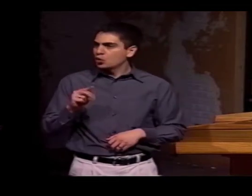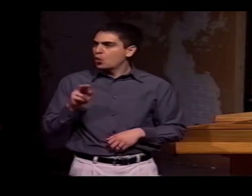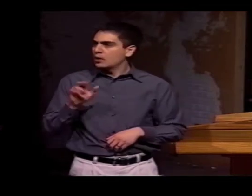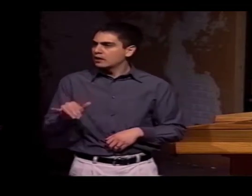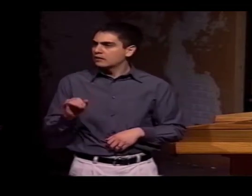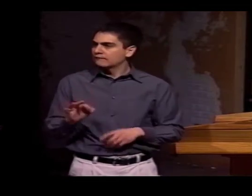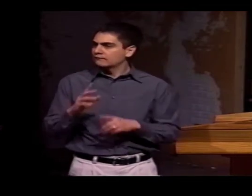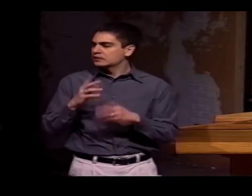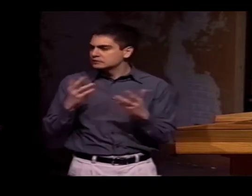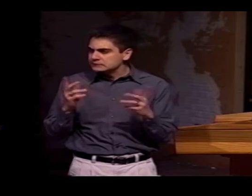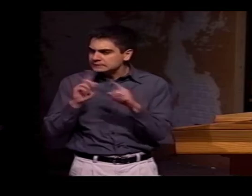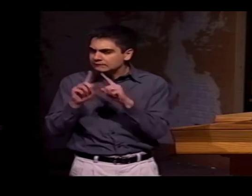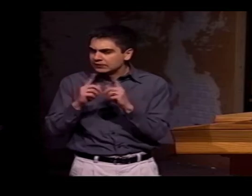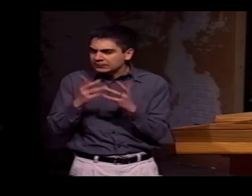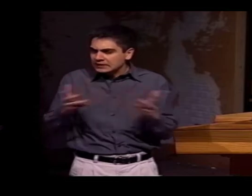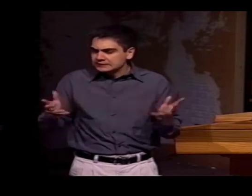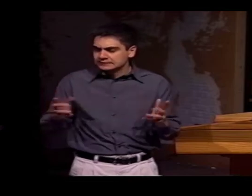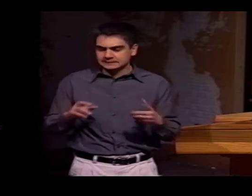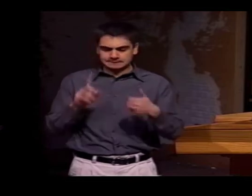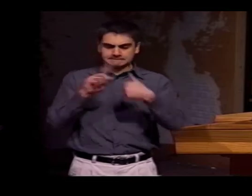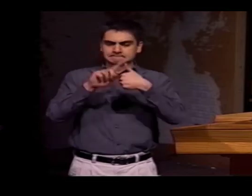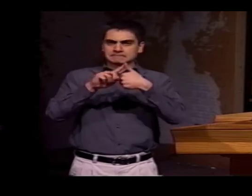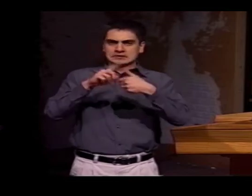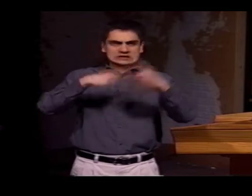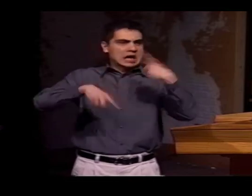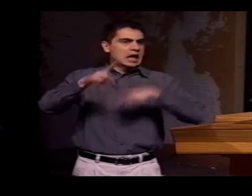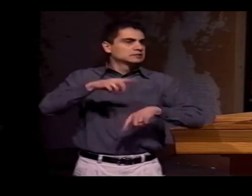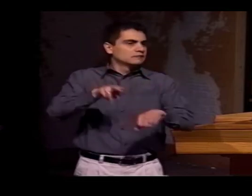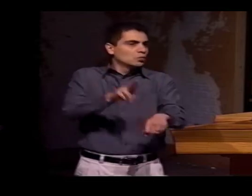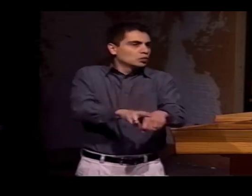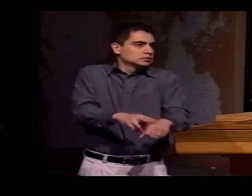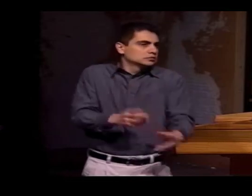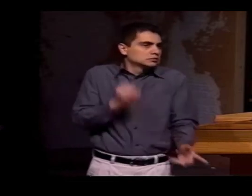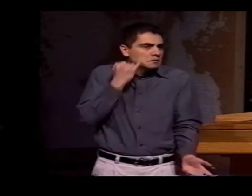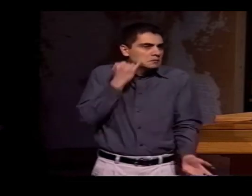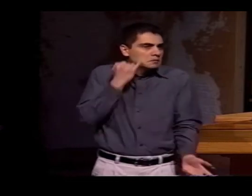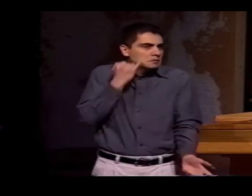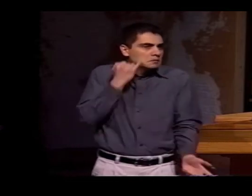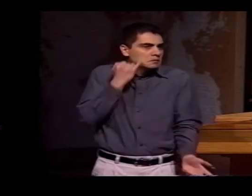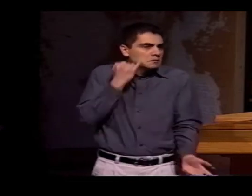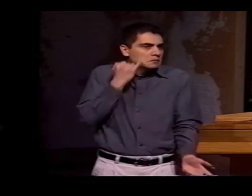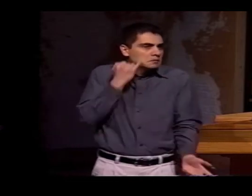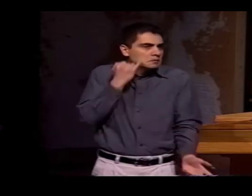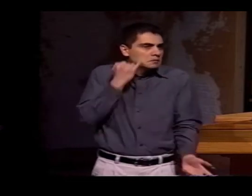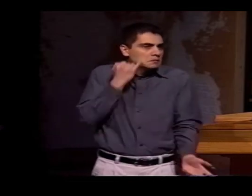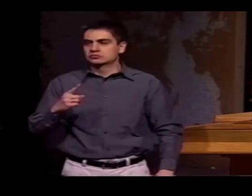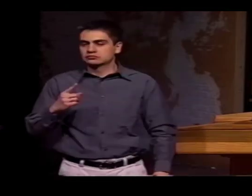I DECIDED I NEEDED TO ESTABLISH CATEGORIES FOR VARIOUS THINGS; OBVIOUSLY, THE FIRST THING WOULD BE SIGNS.